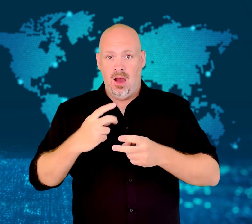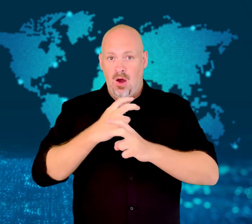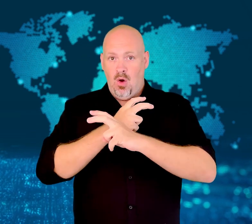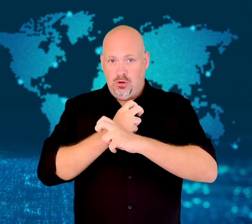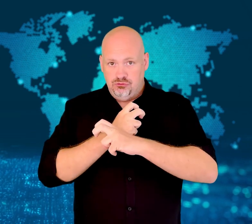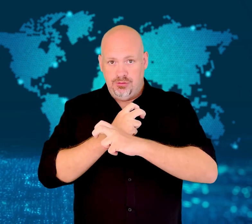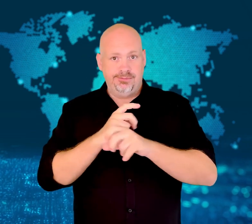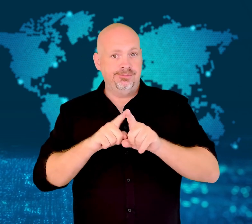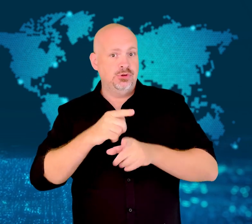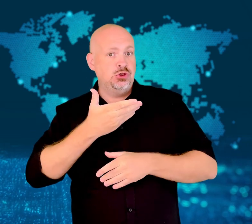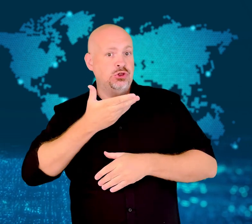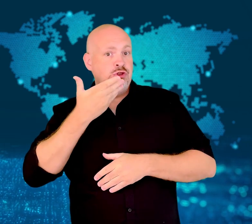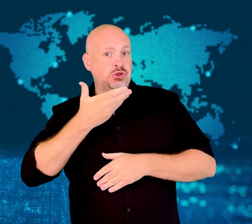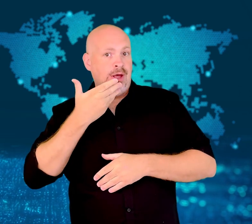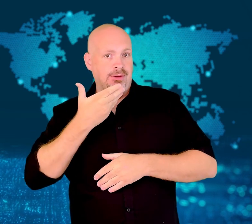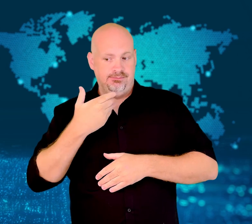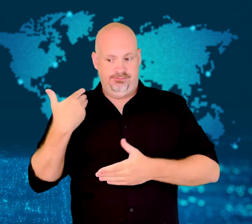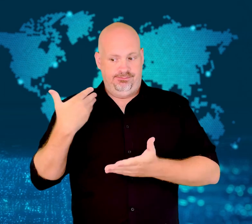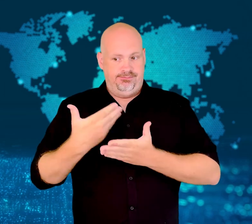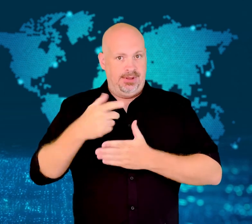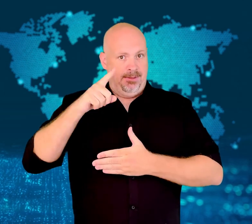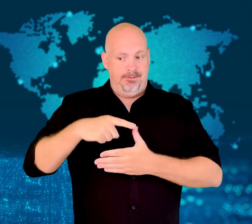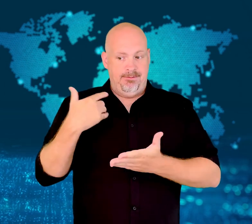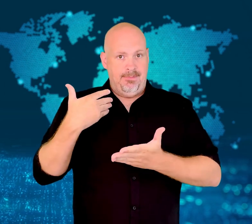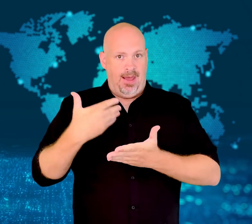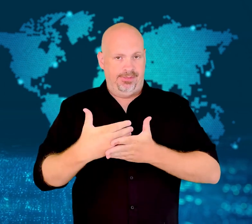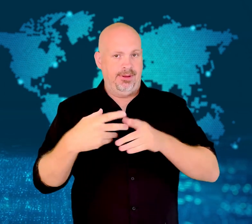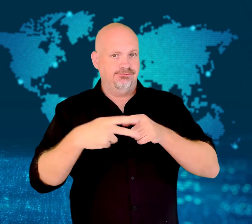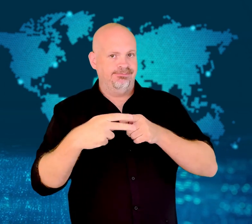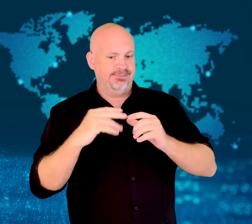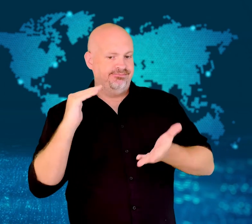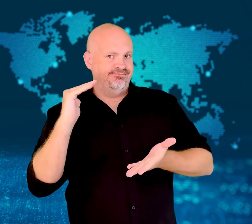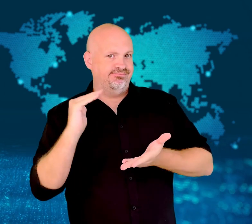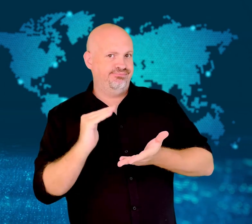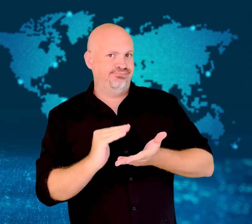Slovakia, Austria, and the Czech Republic this month.